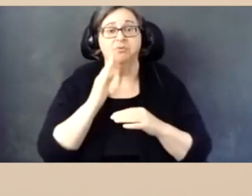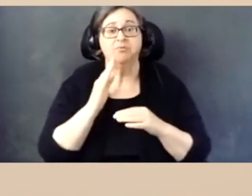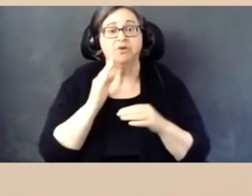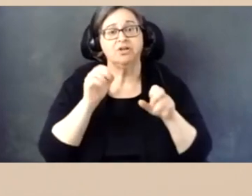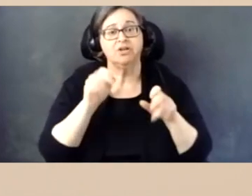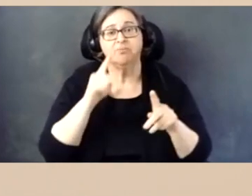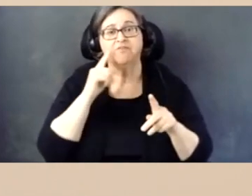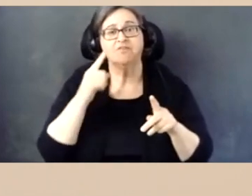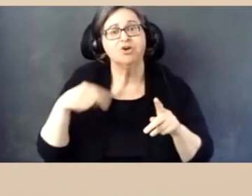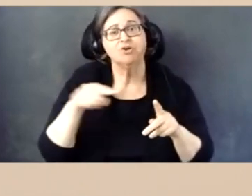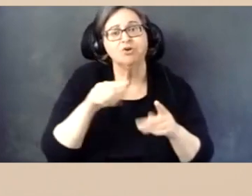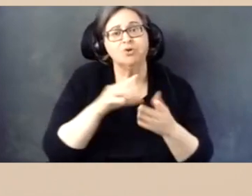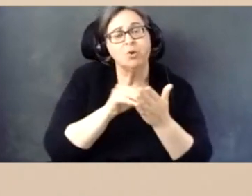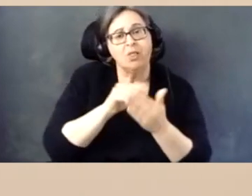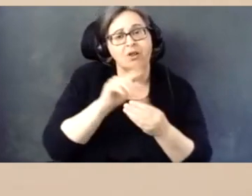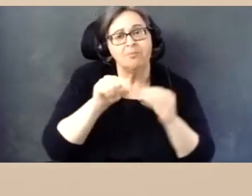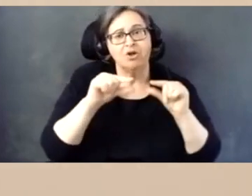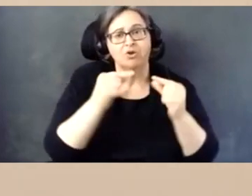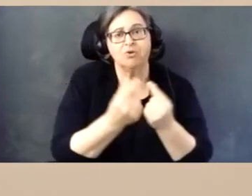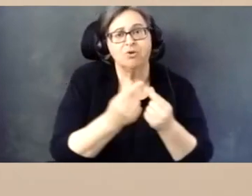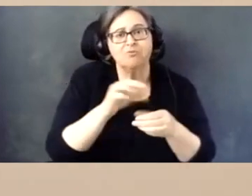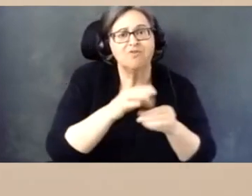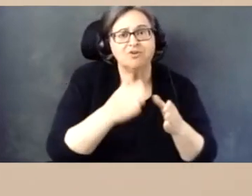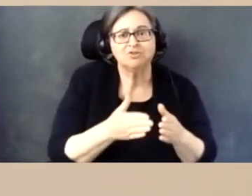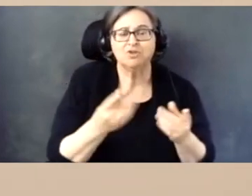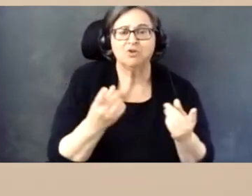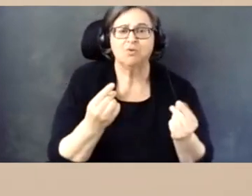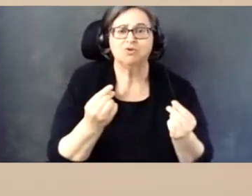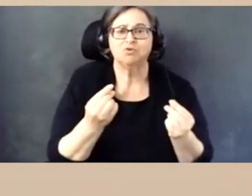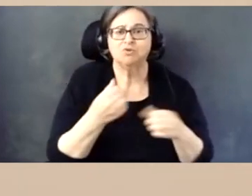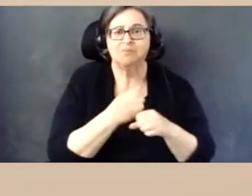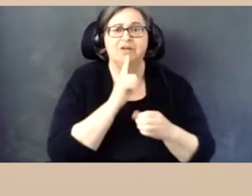We hope today can be an opportunity for you to learn about this group of voters and what